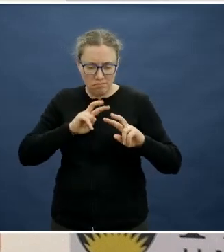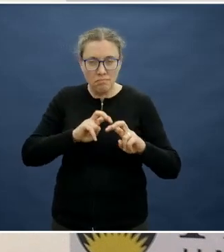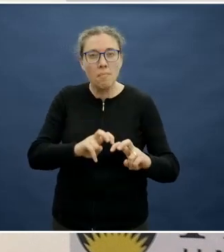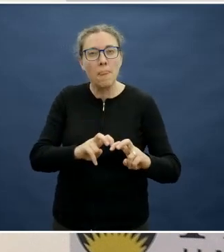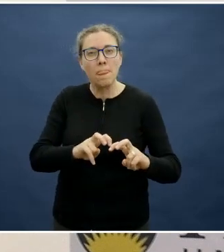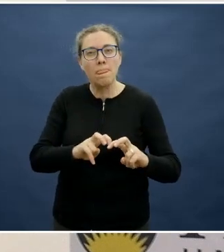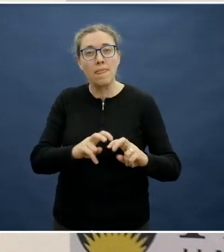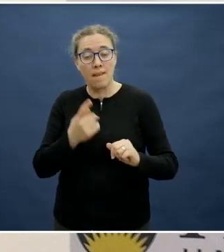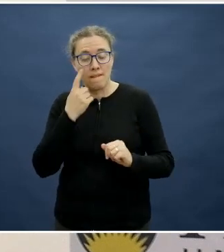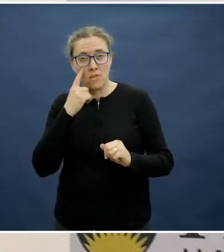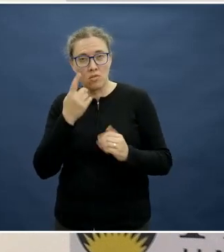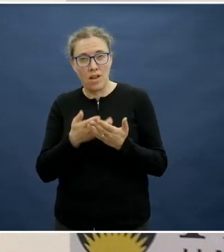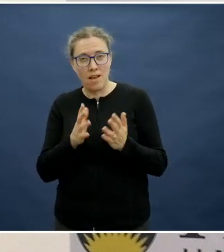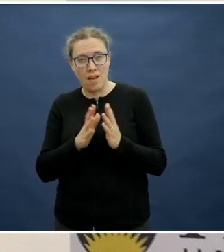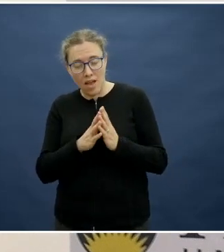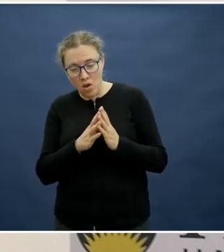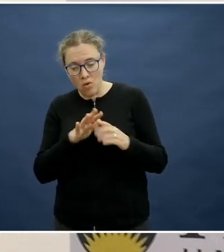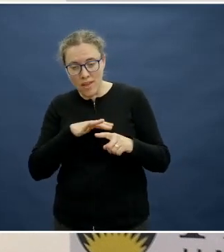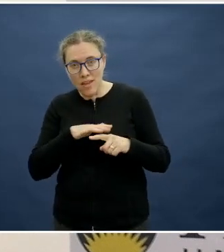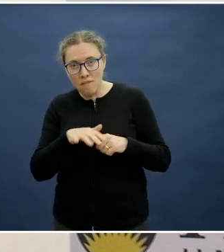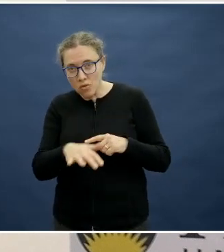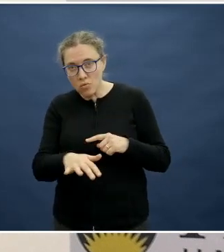we're seeing in what parents and caregivers are eating.